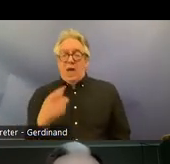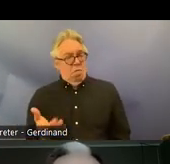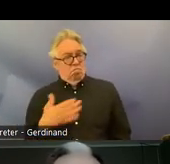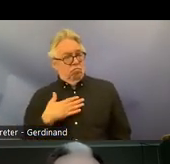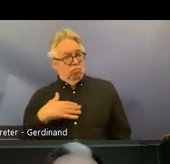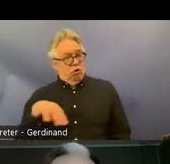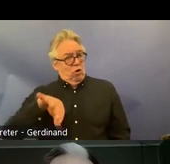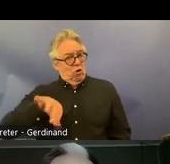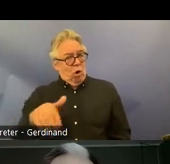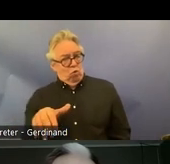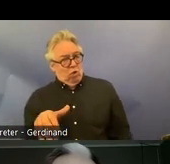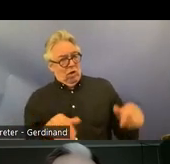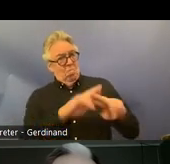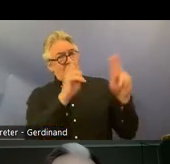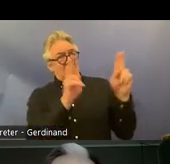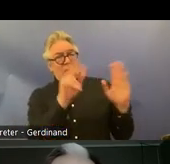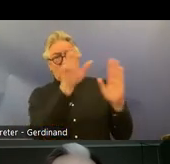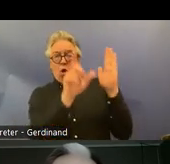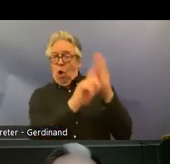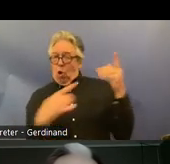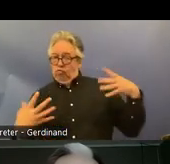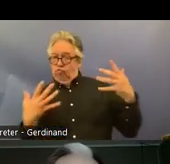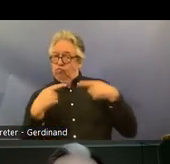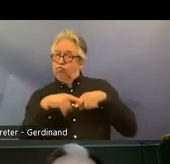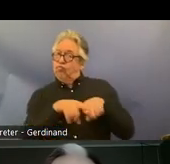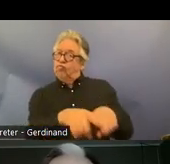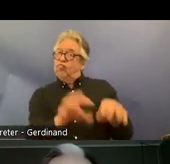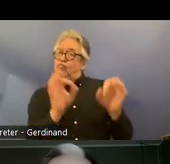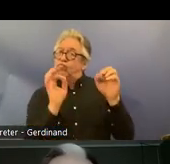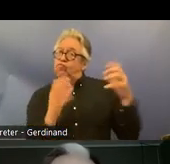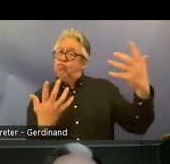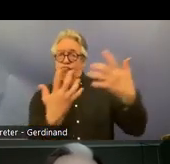the convention uh in question and National